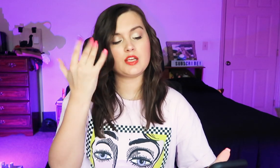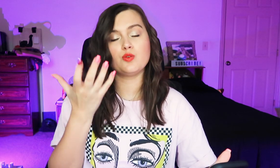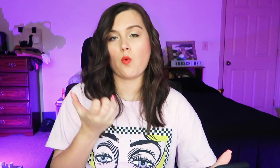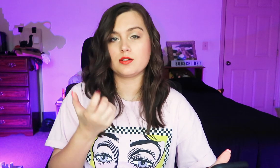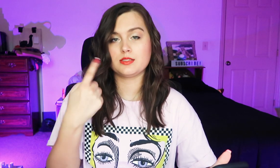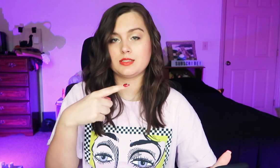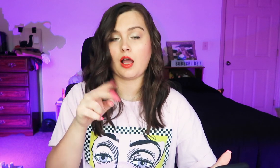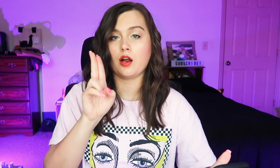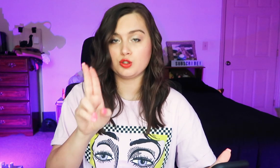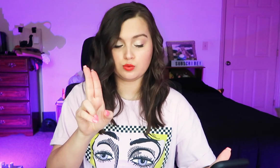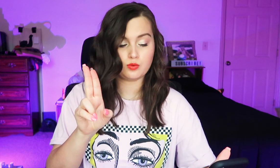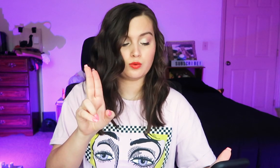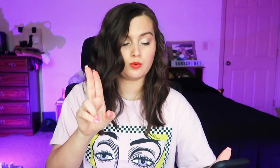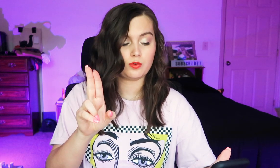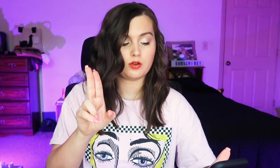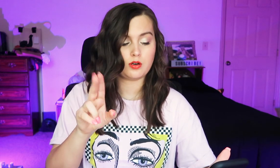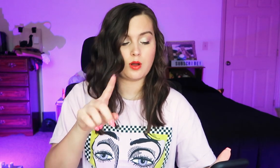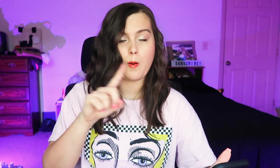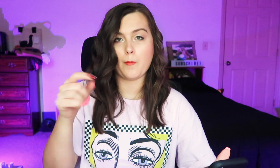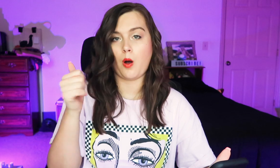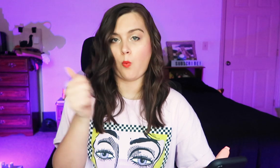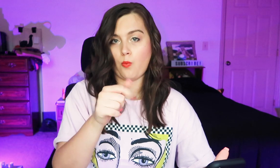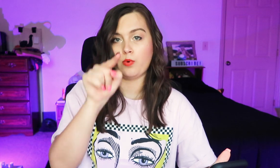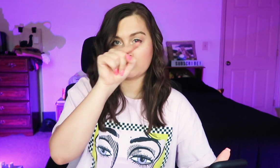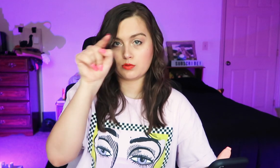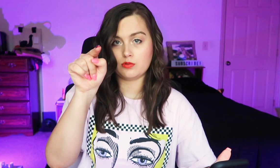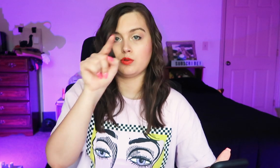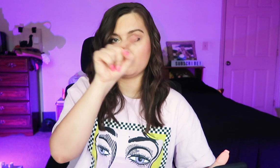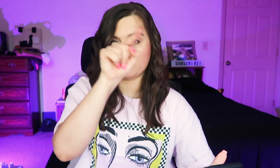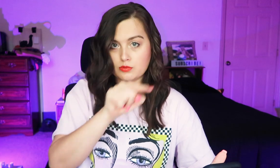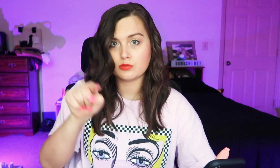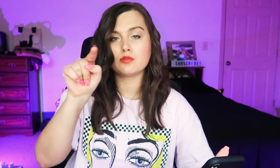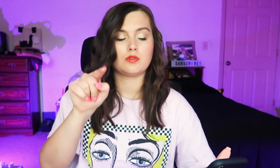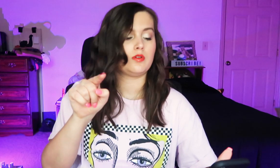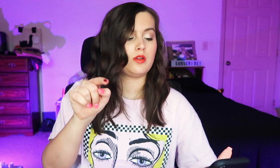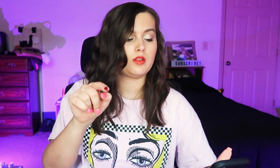If you wanted to sign a "U" with two dots above,